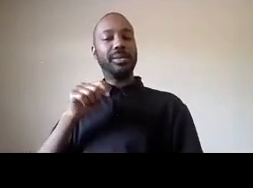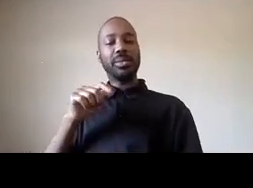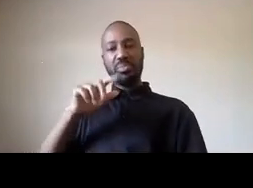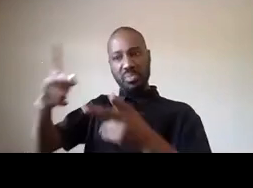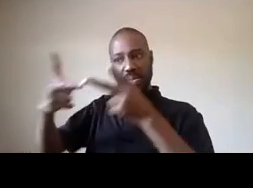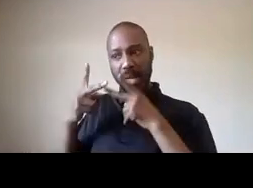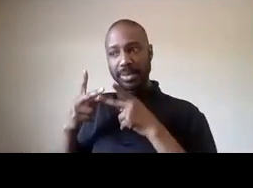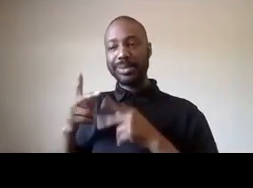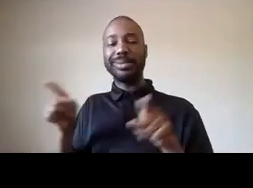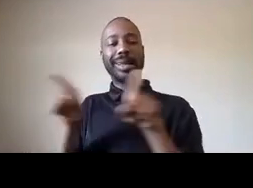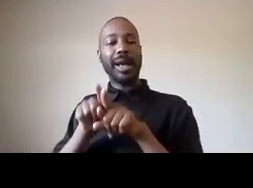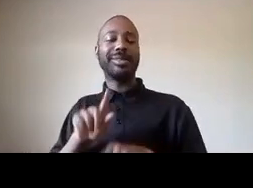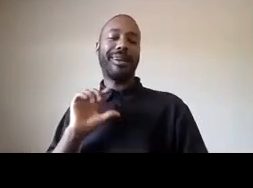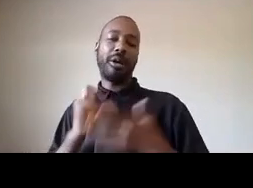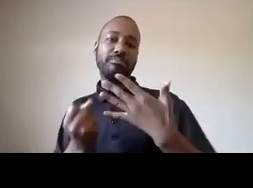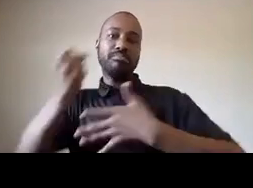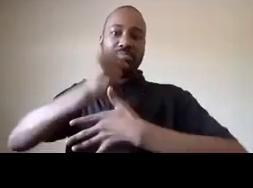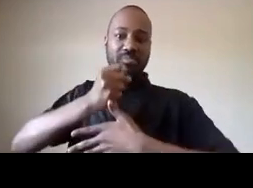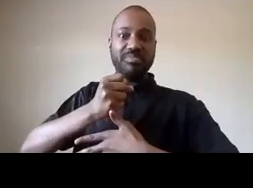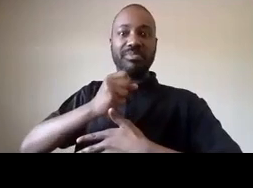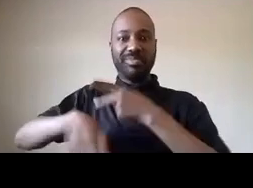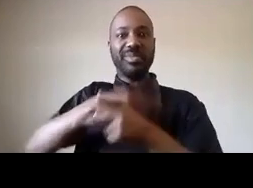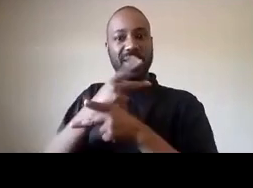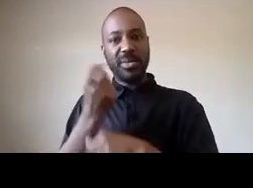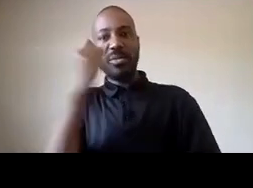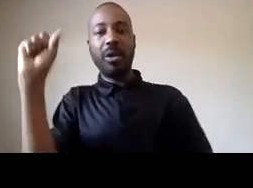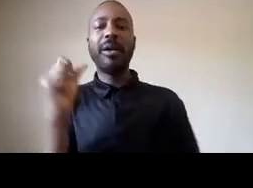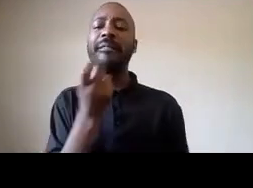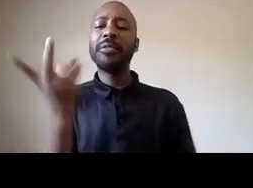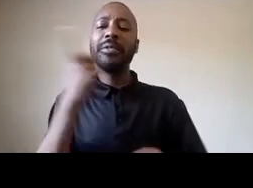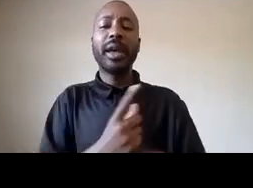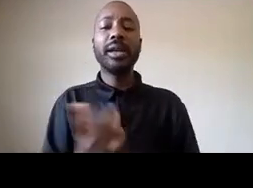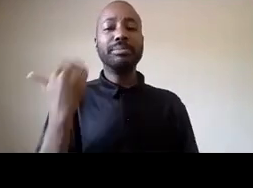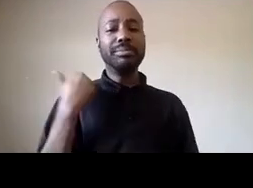so we protested just a couple of days ago in hollywood where we had more than